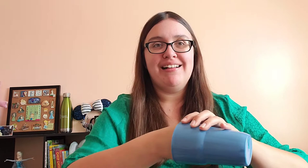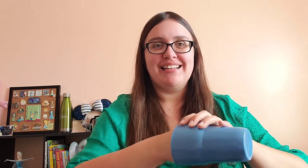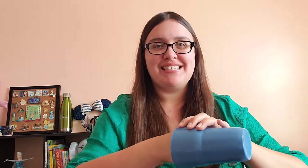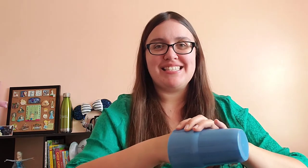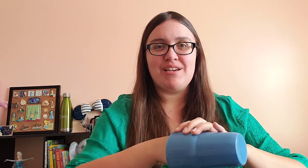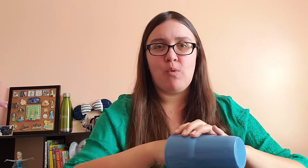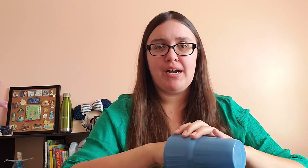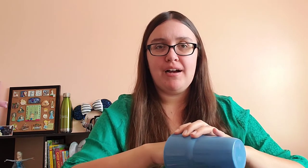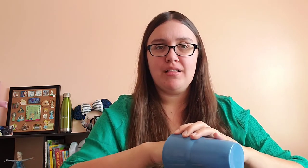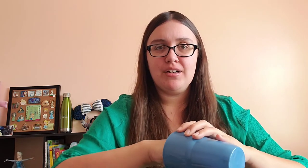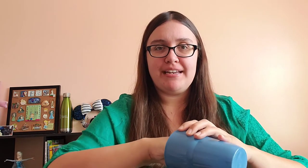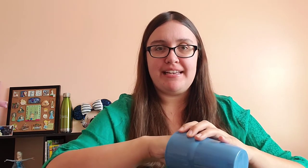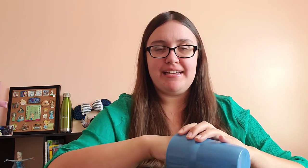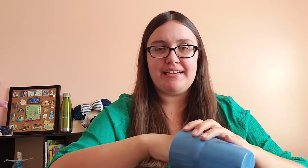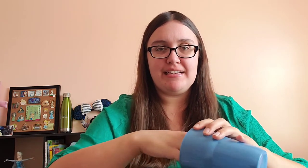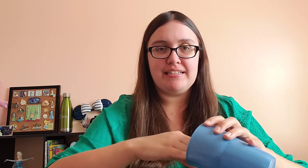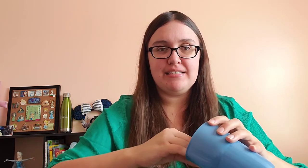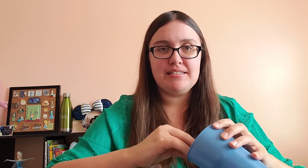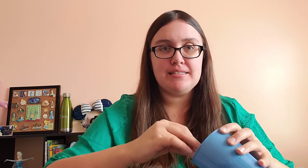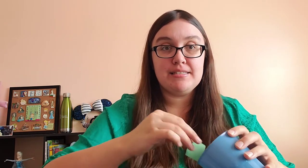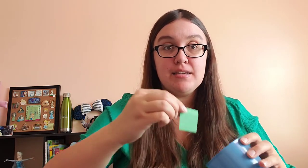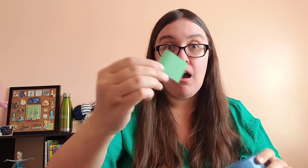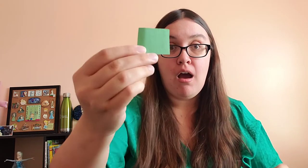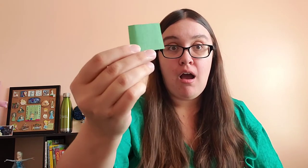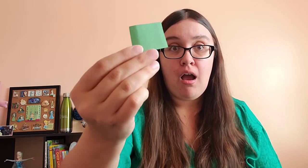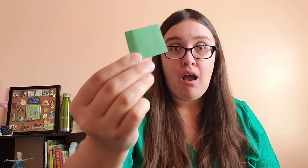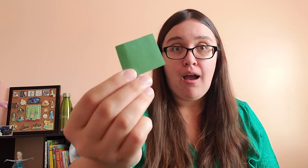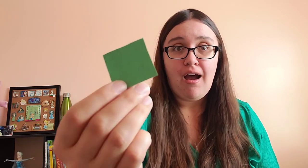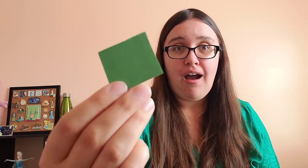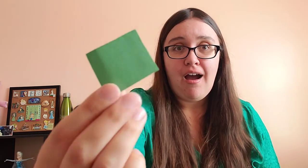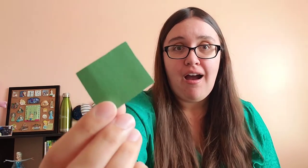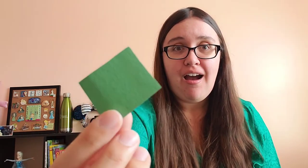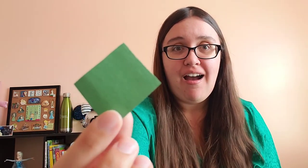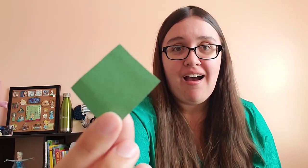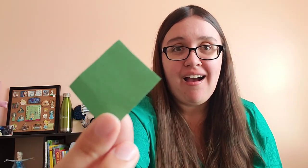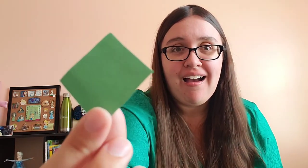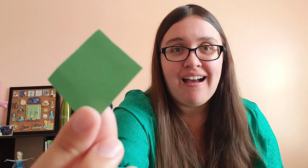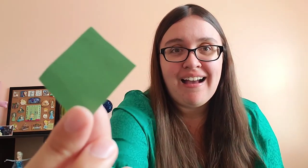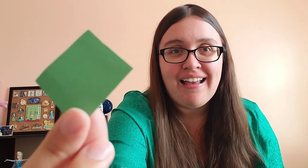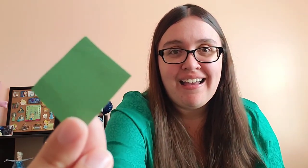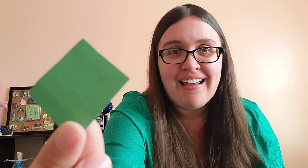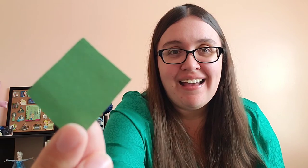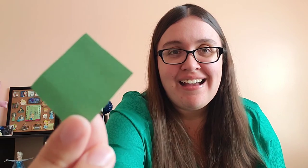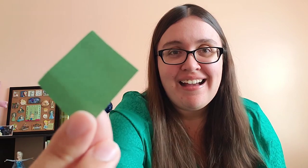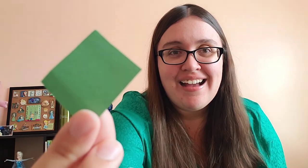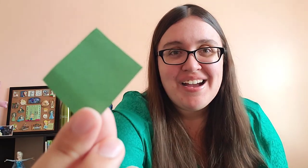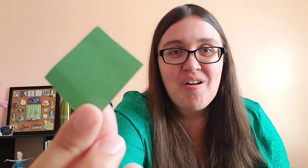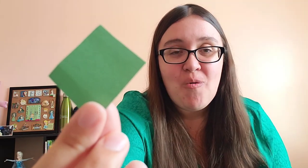Let's see what color it is [pause to guess color].